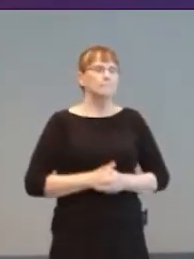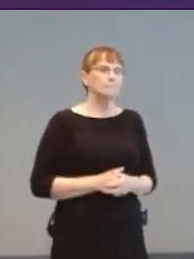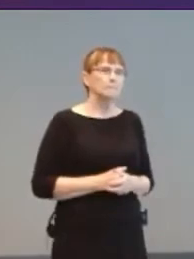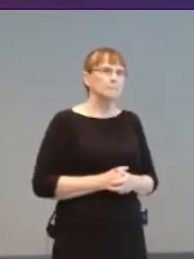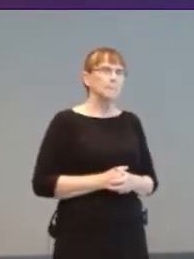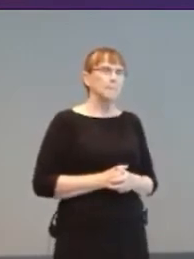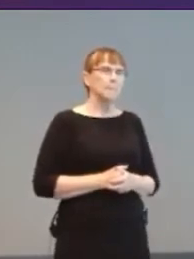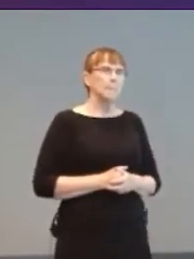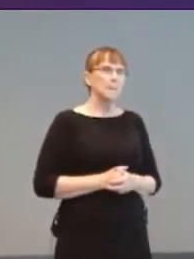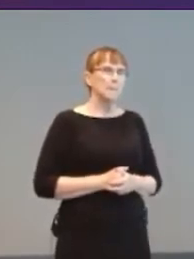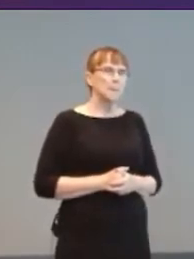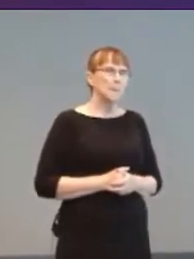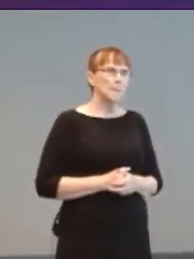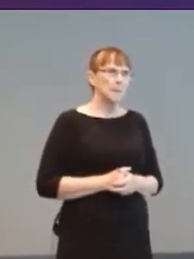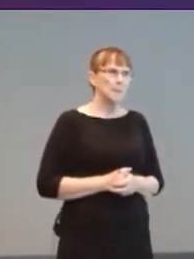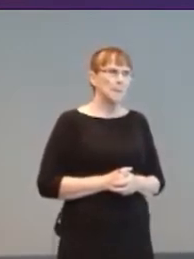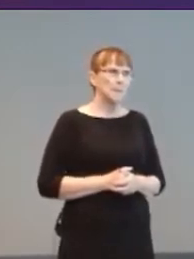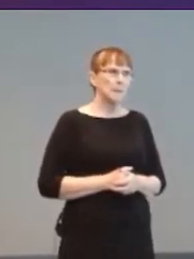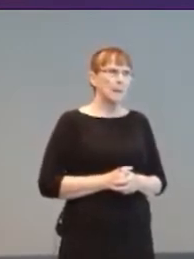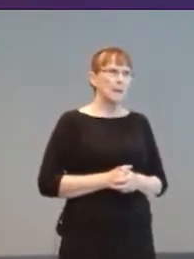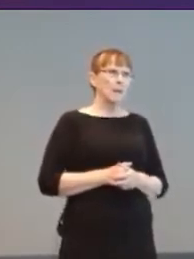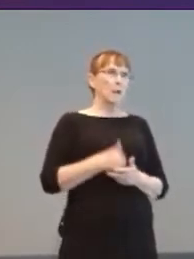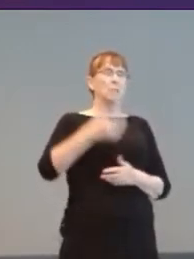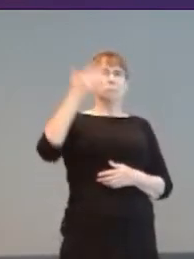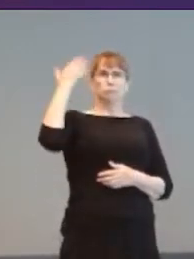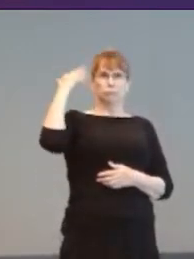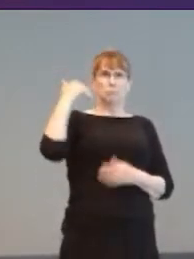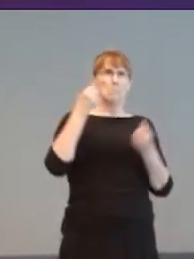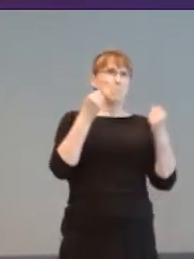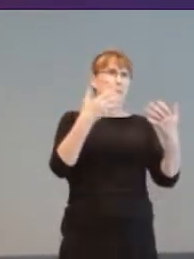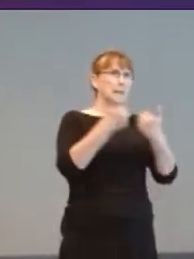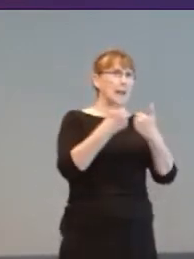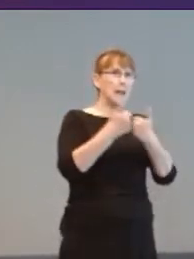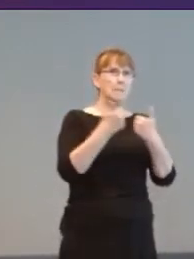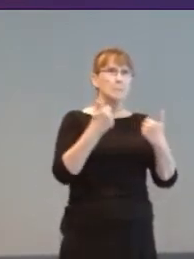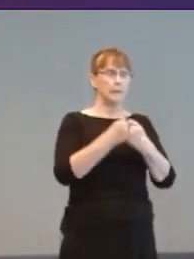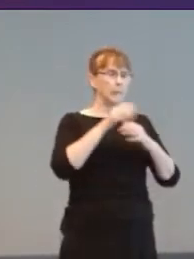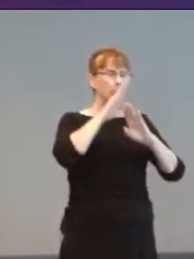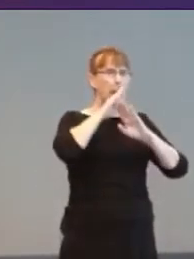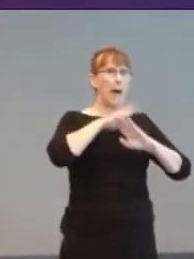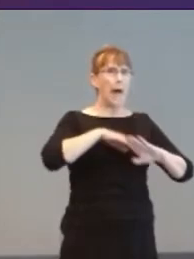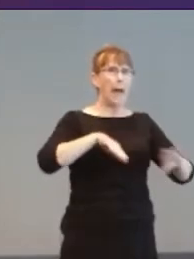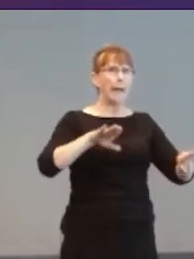Deaf and hard-of-hearing. Many games had no sound at all. Some like Space Invaders